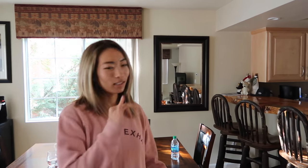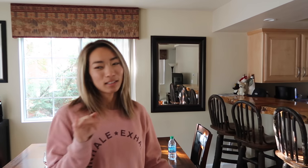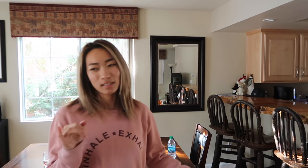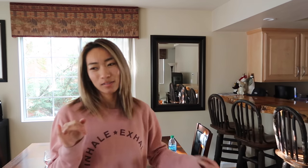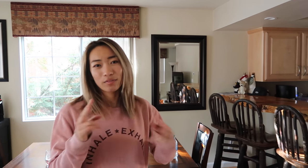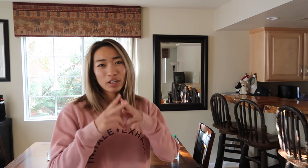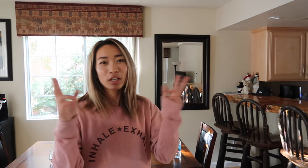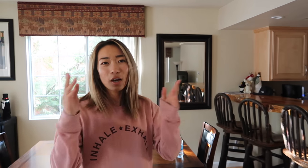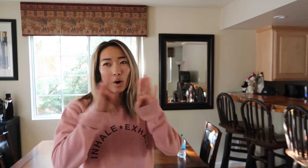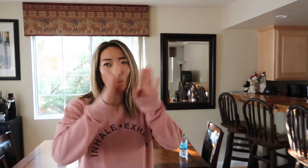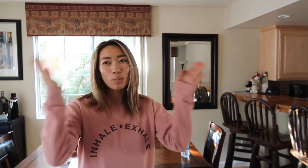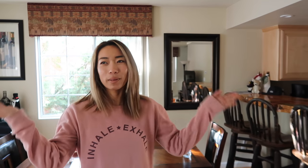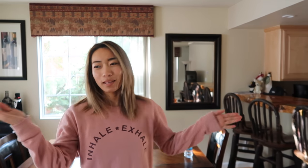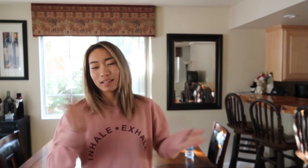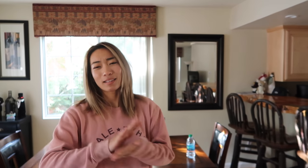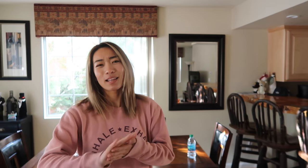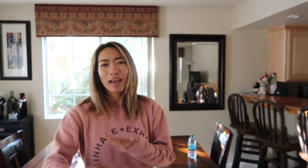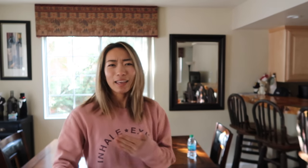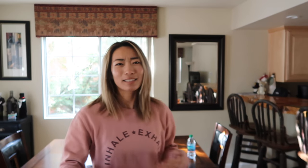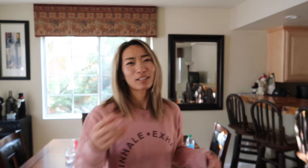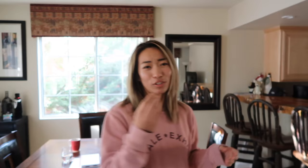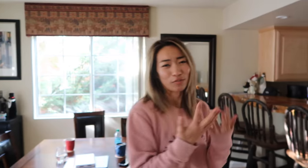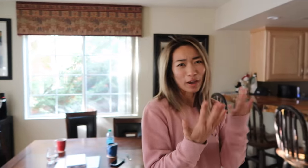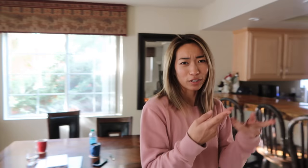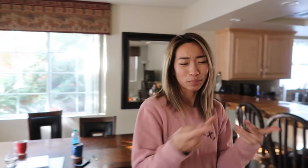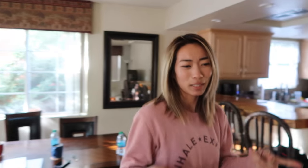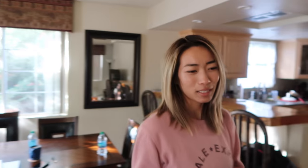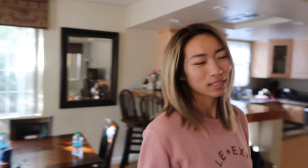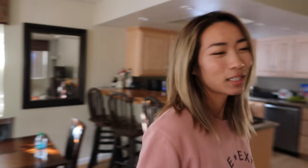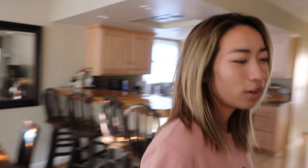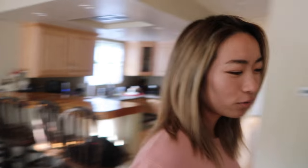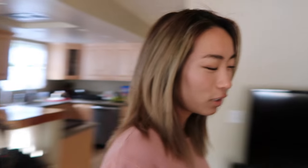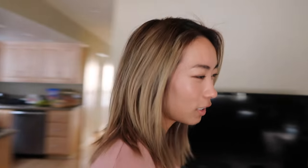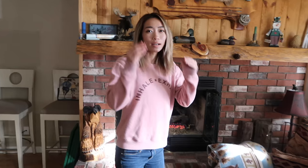It is very open and nice and there's a fireplace over here